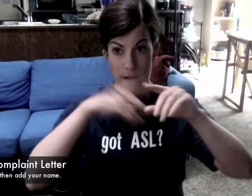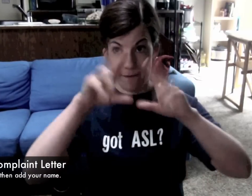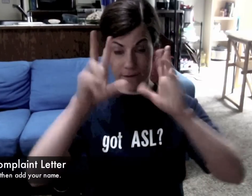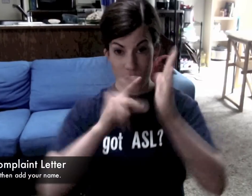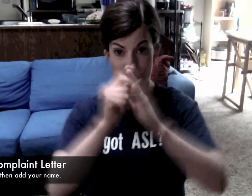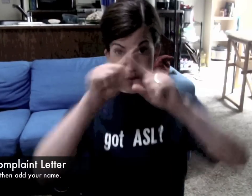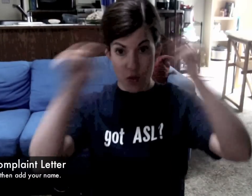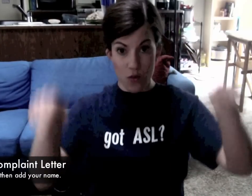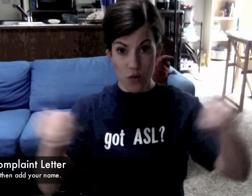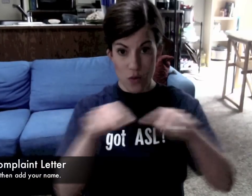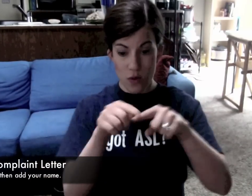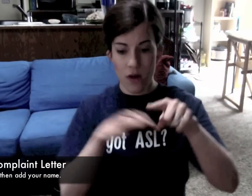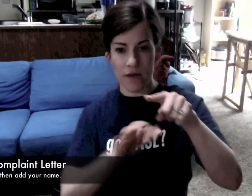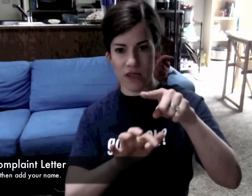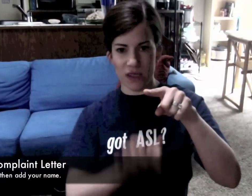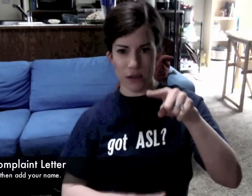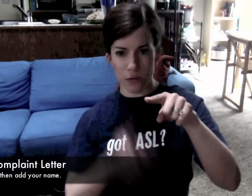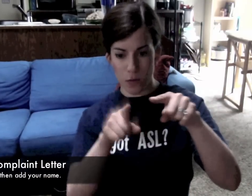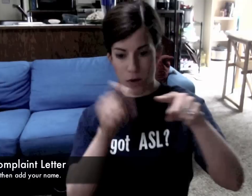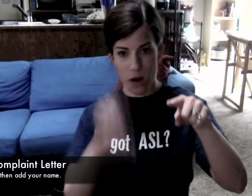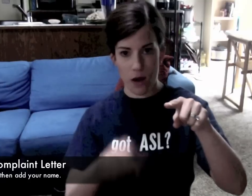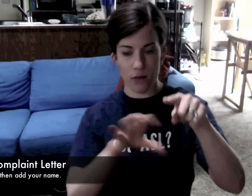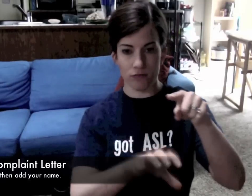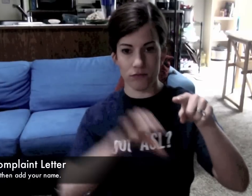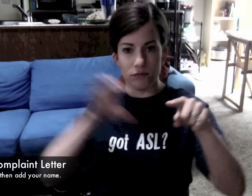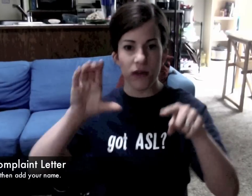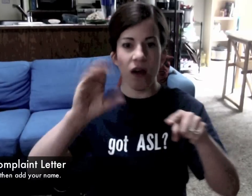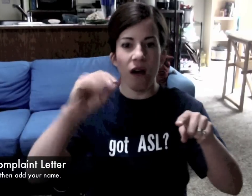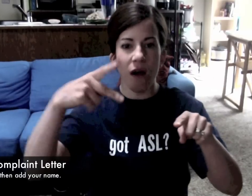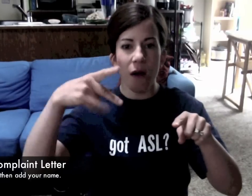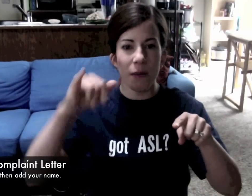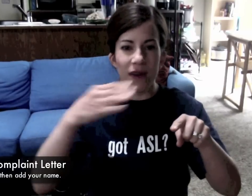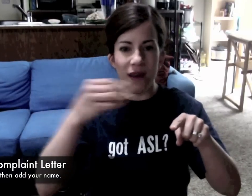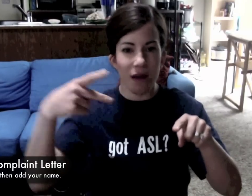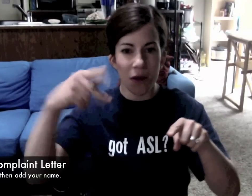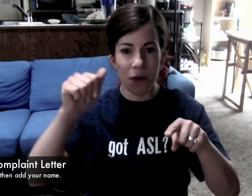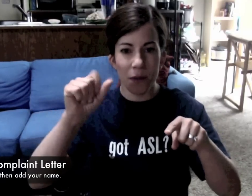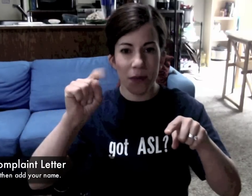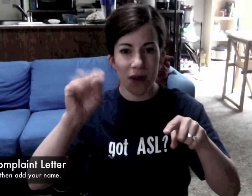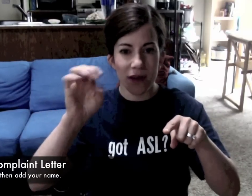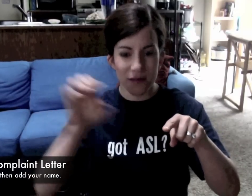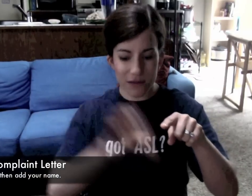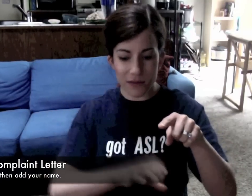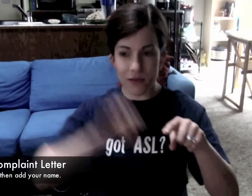The letter is below my video. (Click on "About" then expand the description.) You can copy and paste this letter.